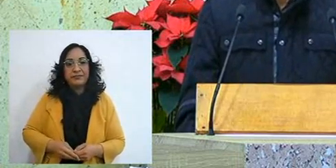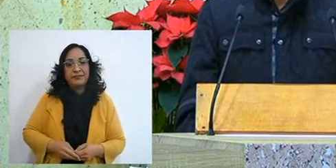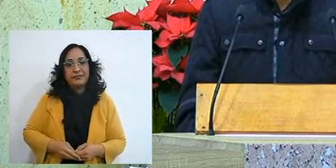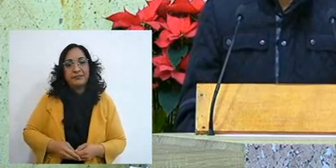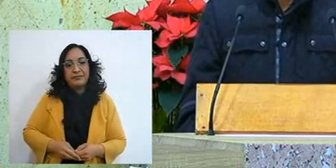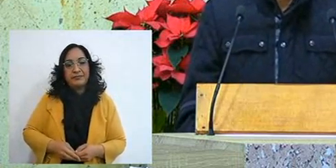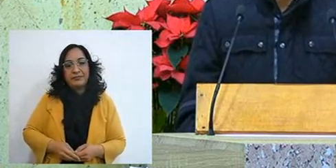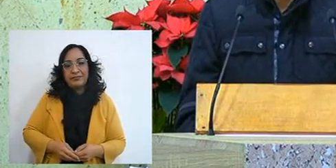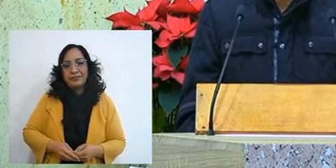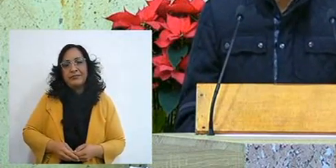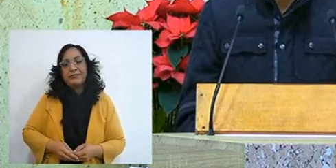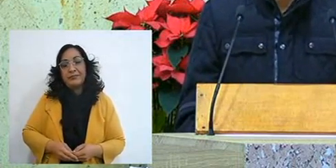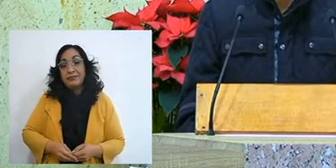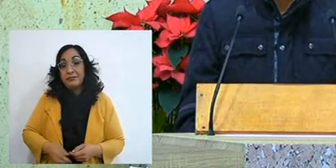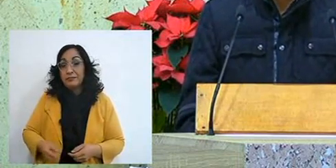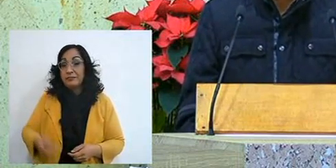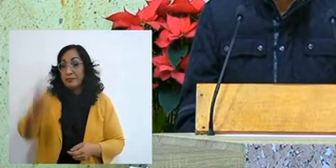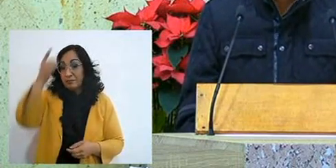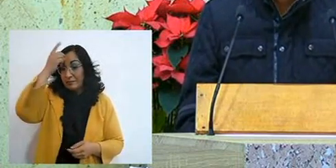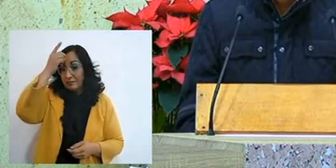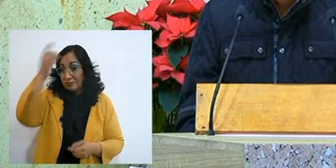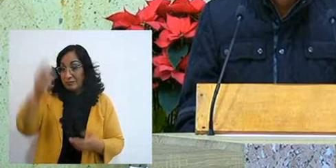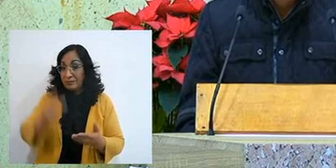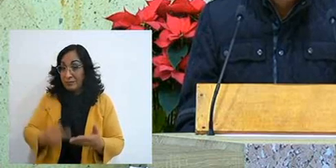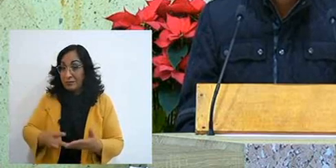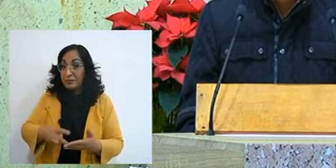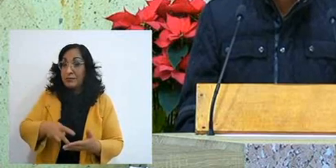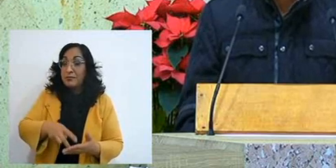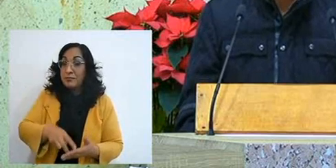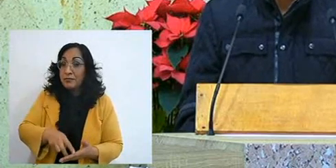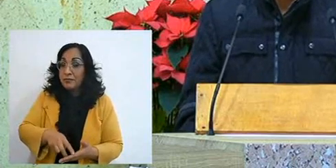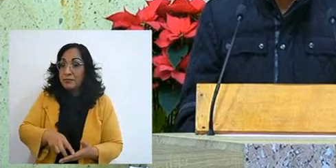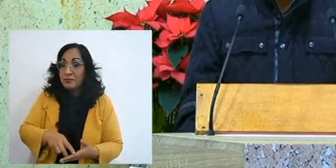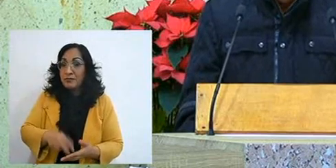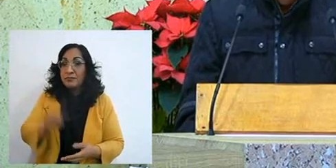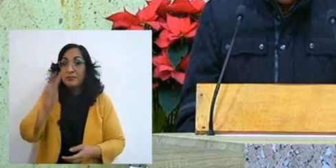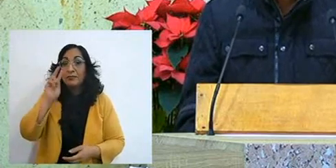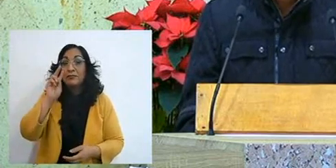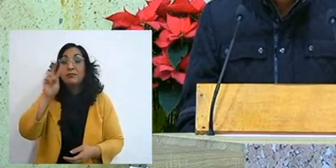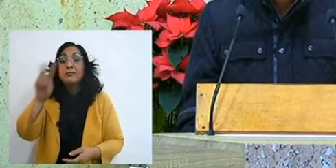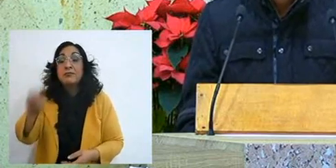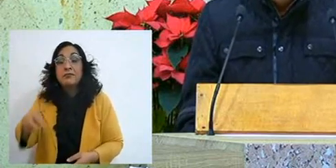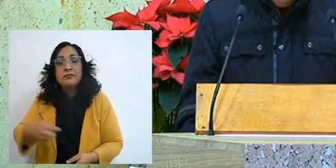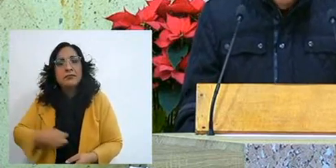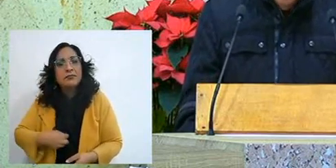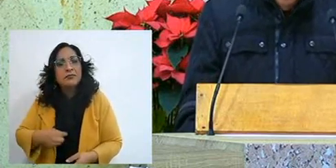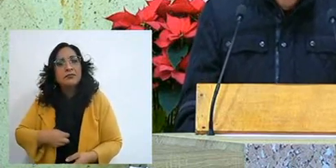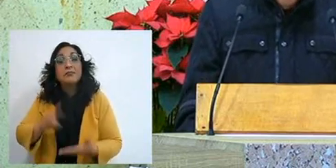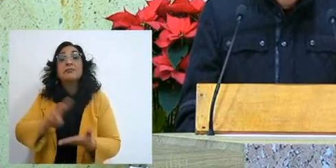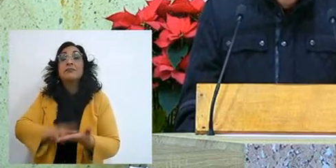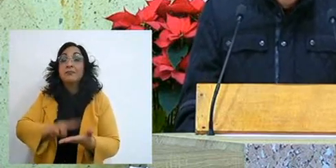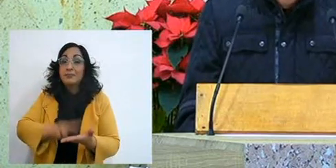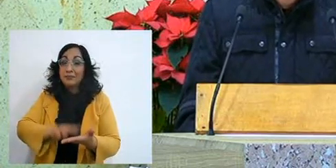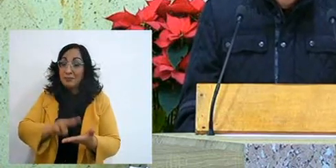Until that, the Lord raised my self-esteem in a great way, but it was him,